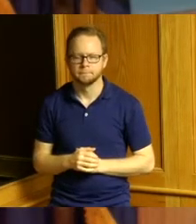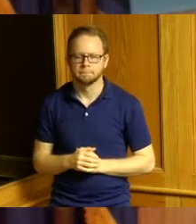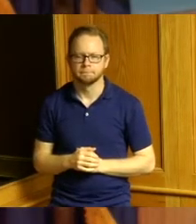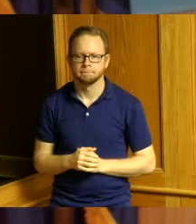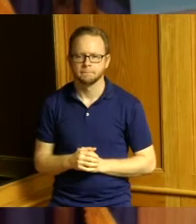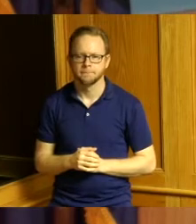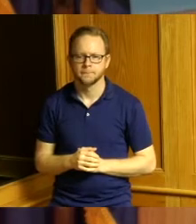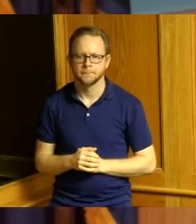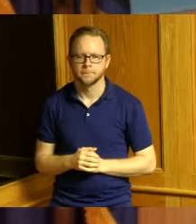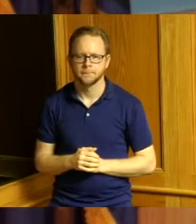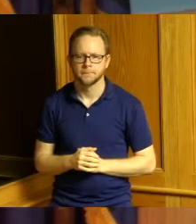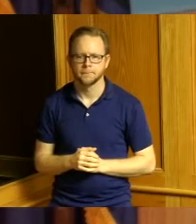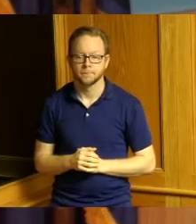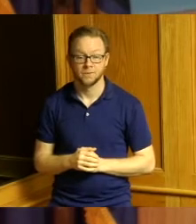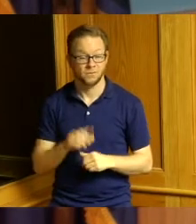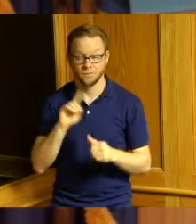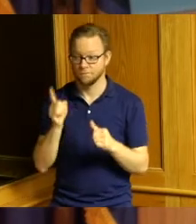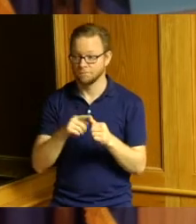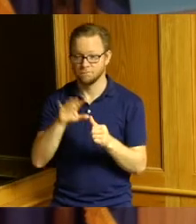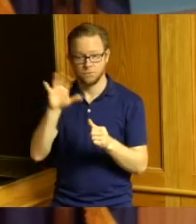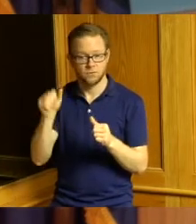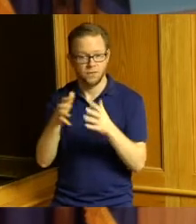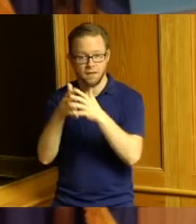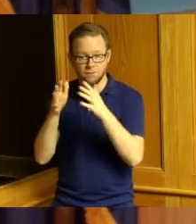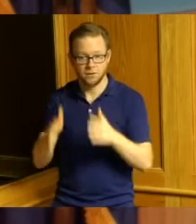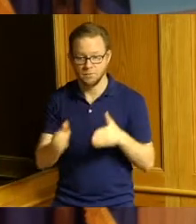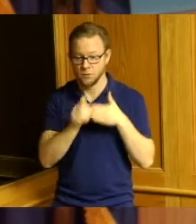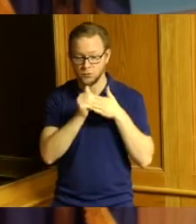being the first African-American to lead our largest organization